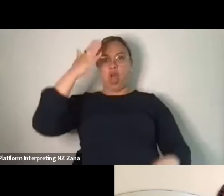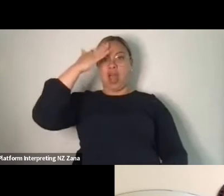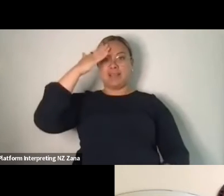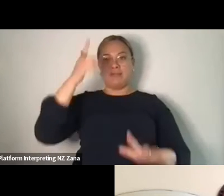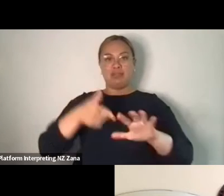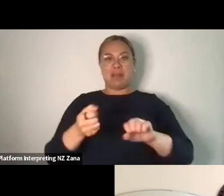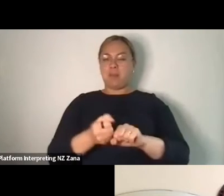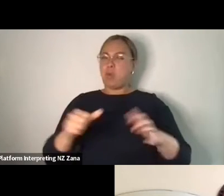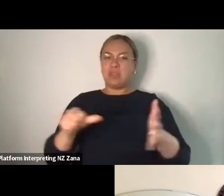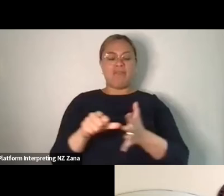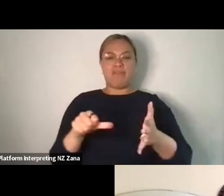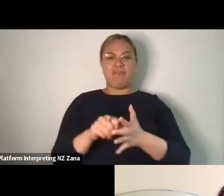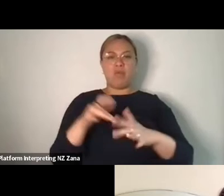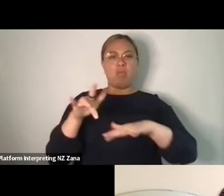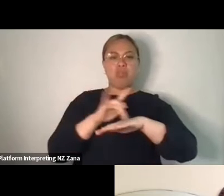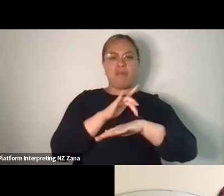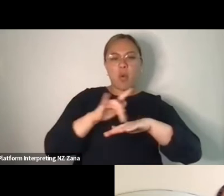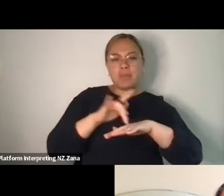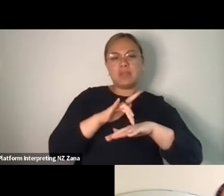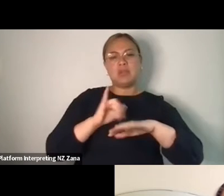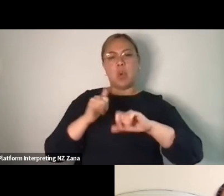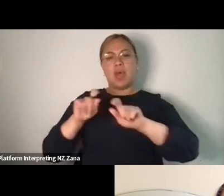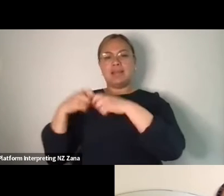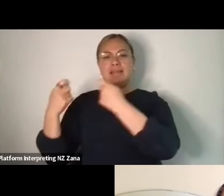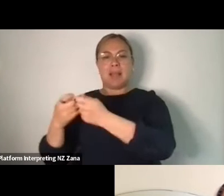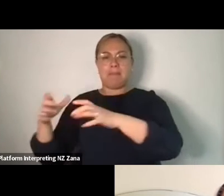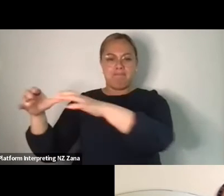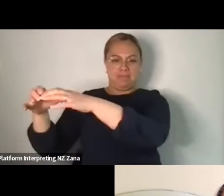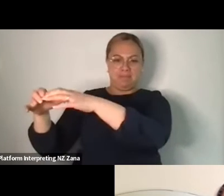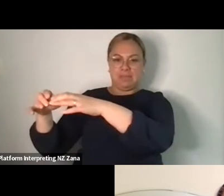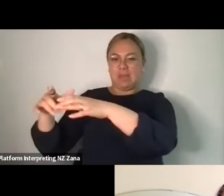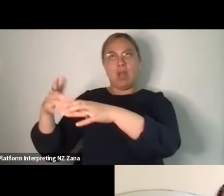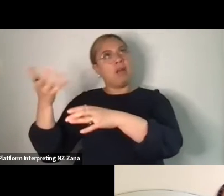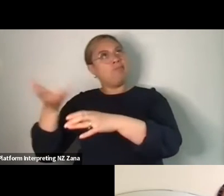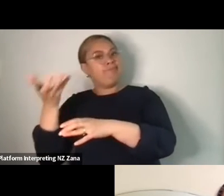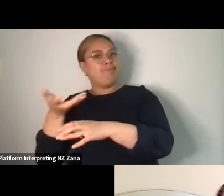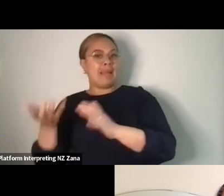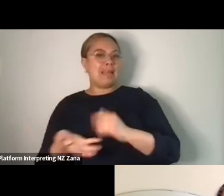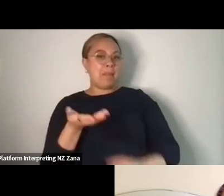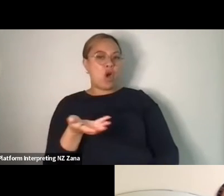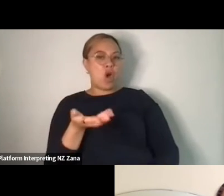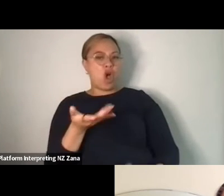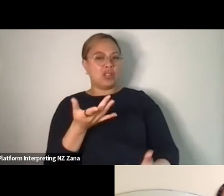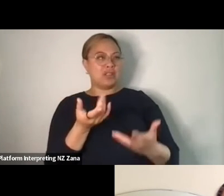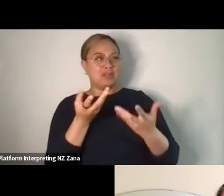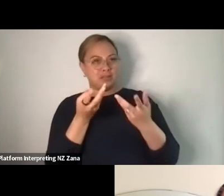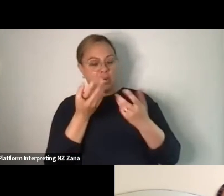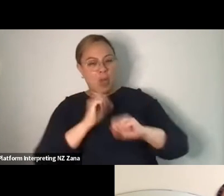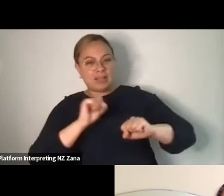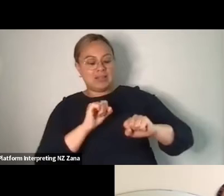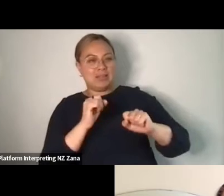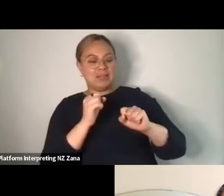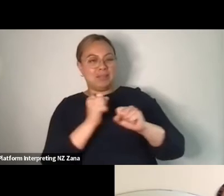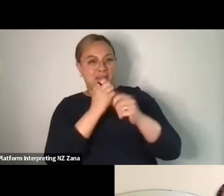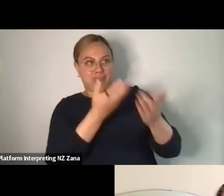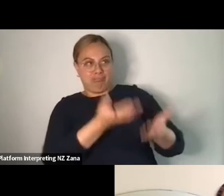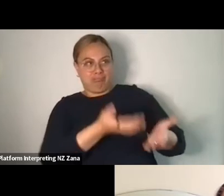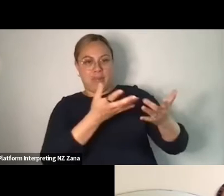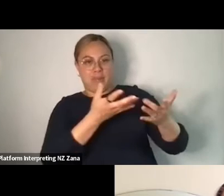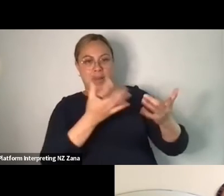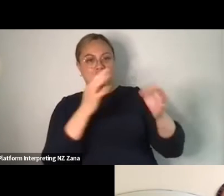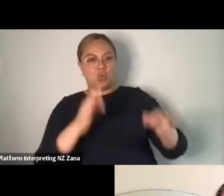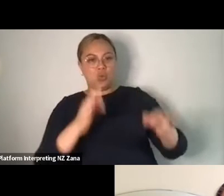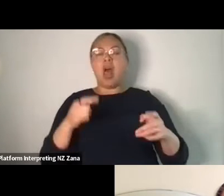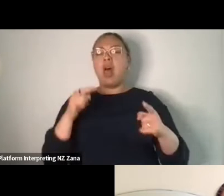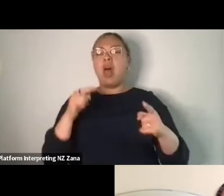or my team to deal with, of like me finally making choices, that's a much more problematic thing than